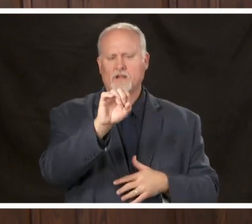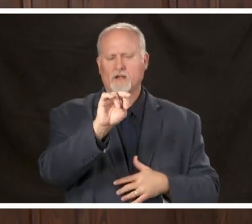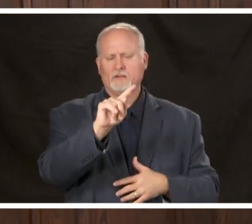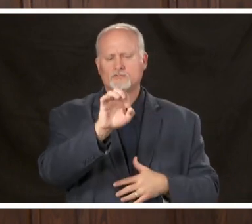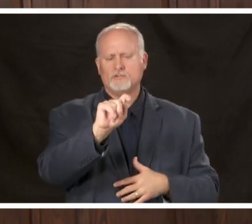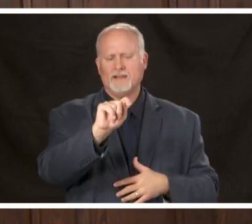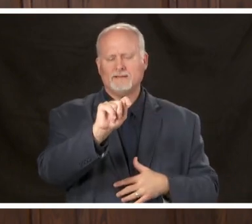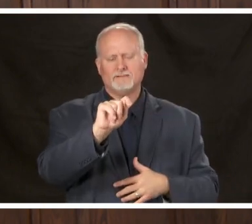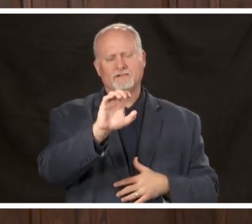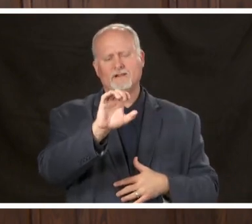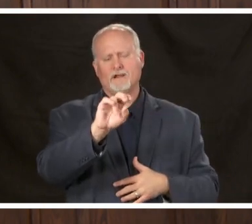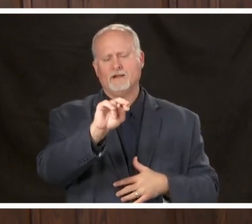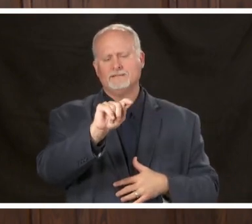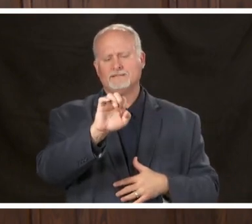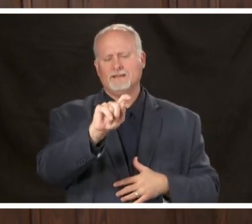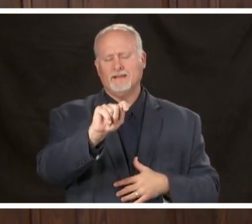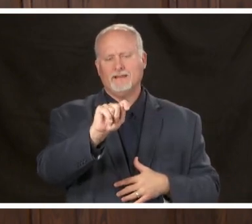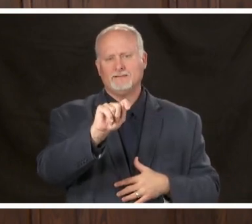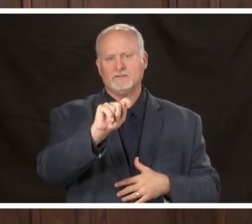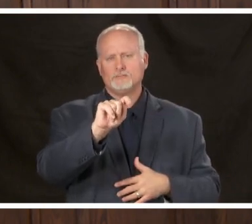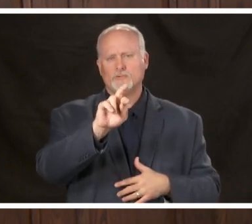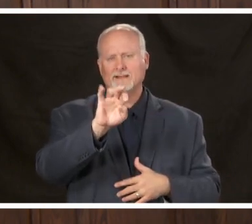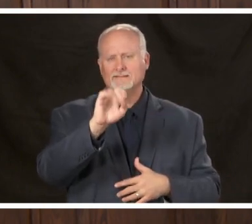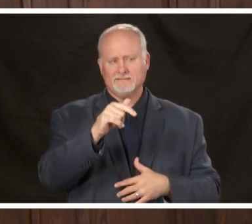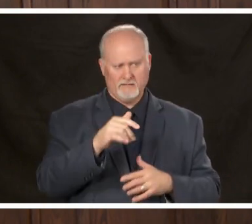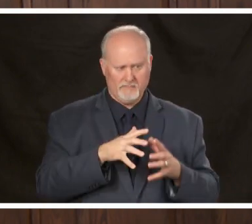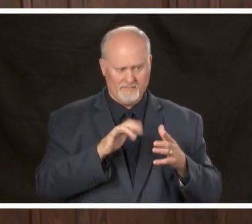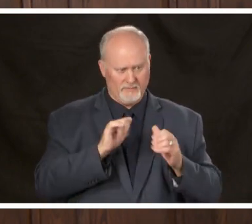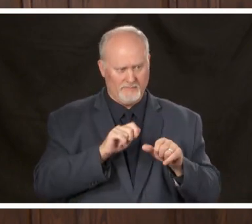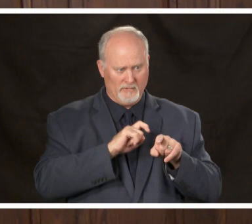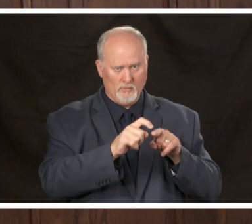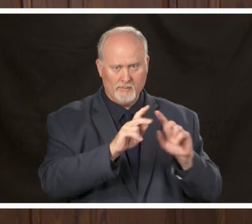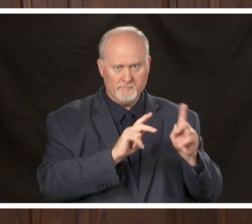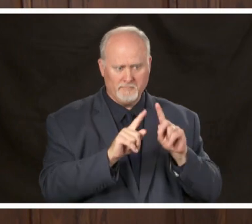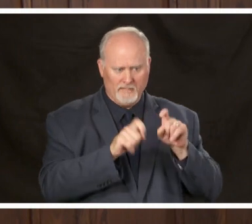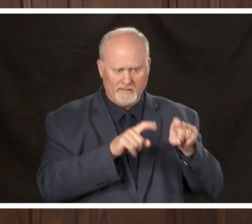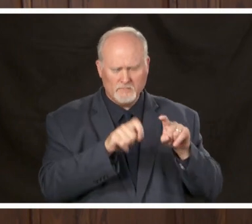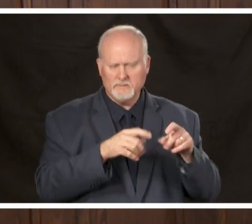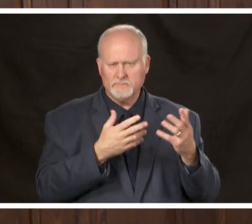of contact tracing can be done remotely by cop-calling folks so can you explain